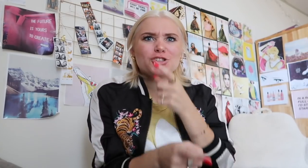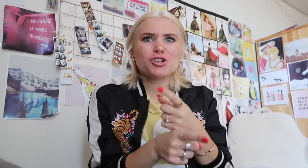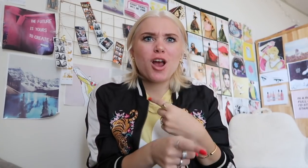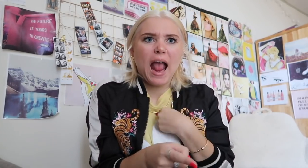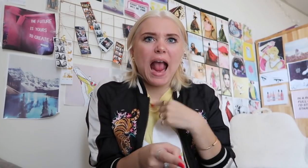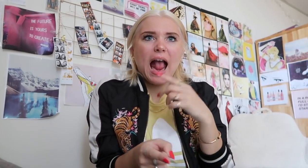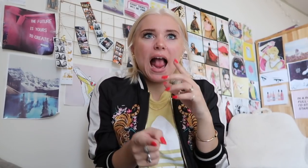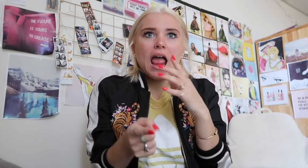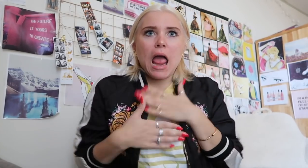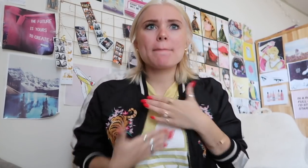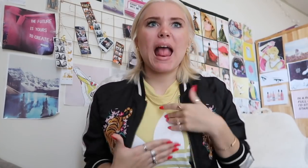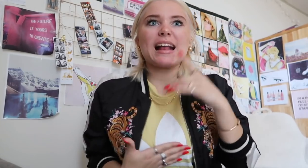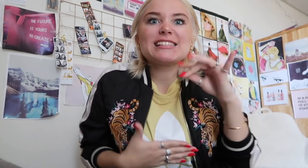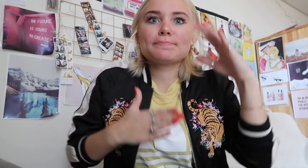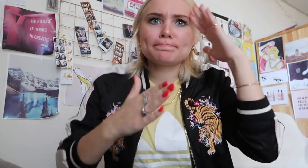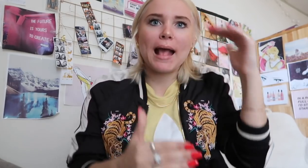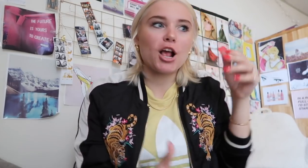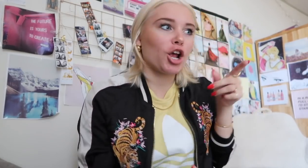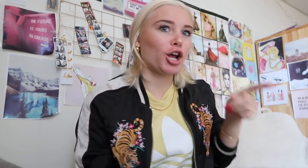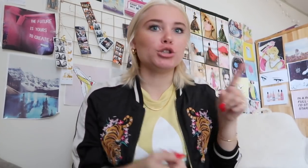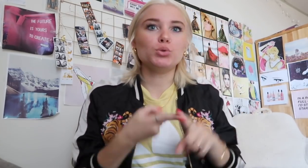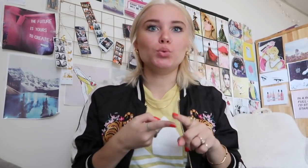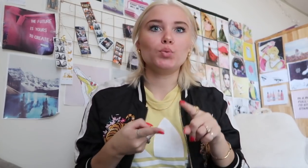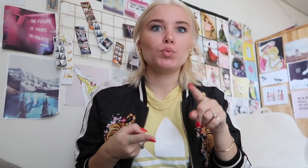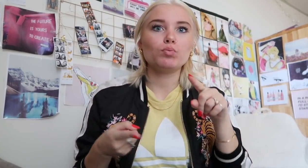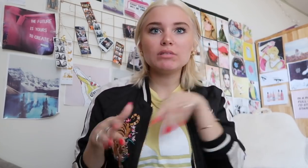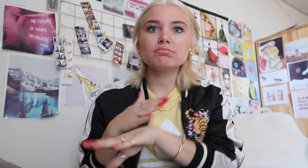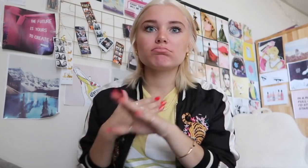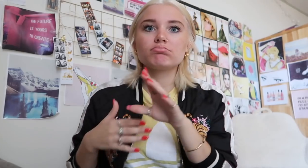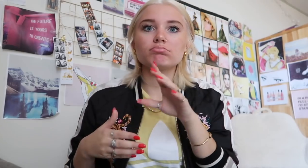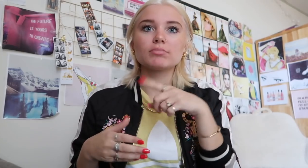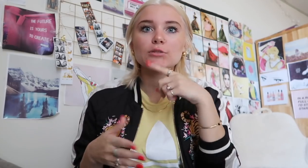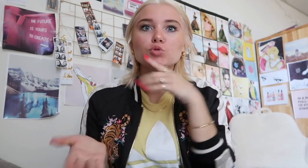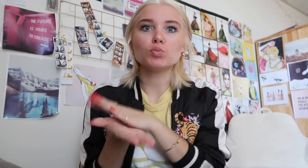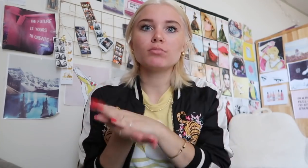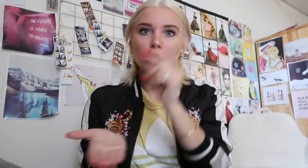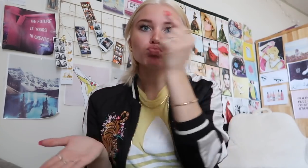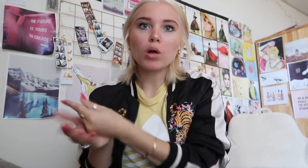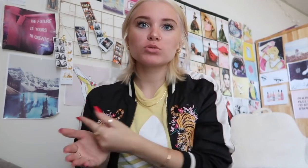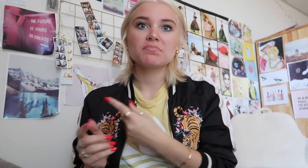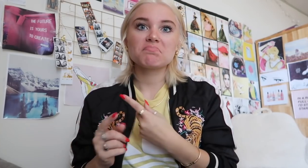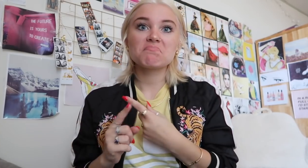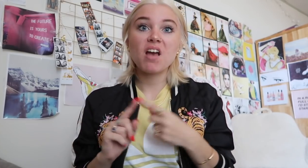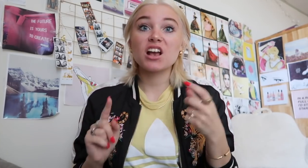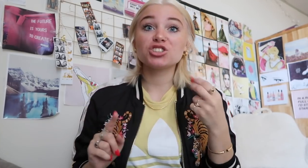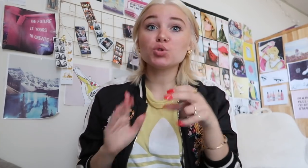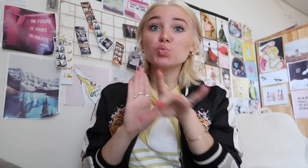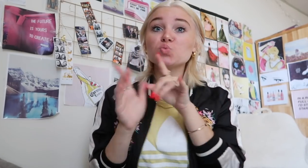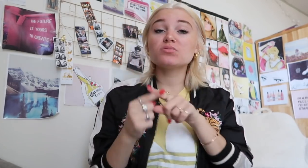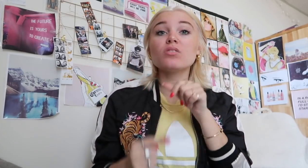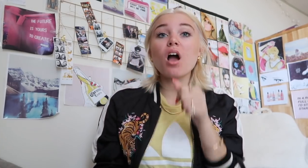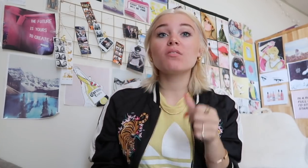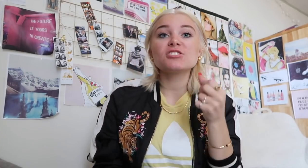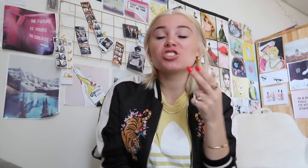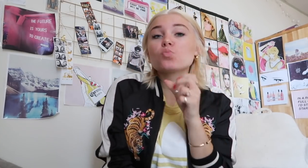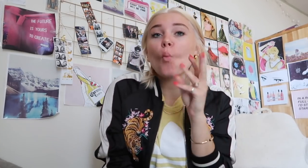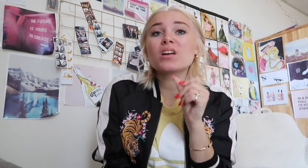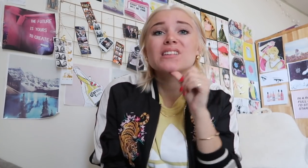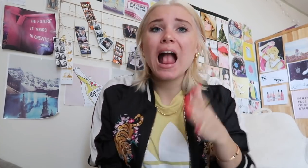because I was expecting that my sister would graduate from my school not going to deaf school at all she chose not to